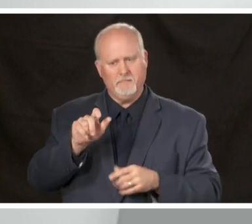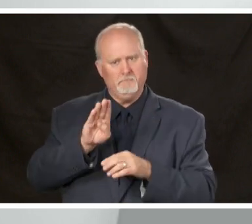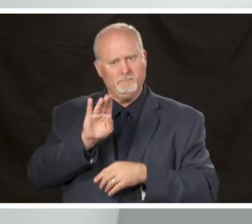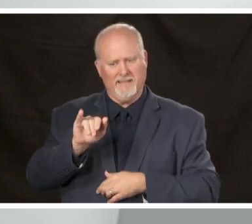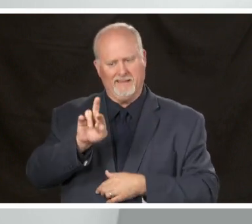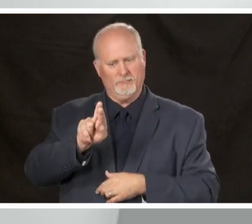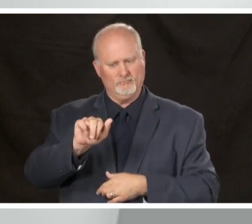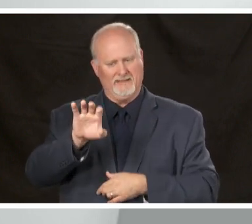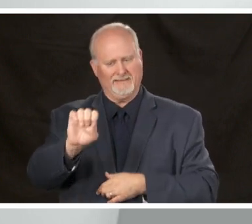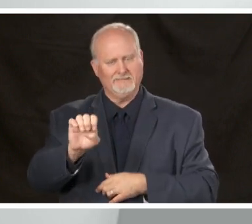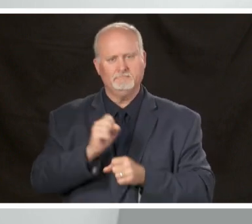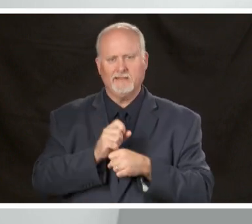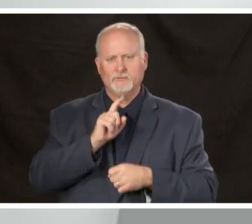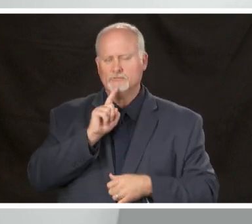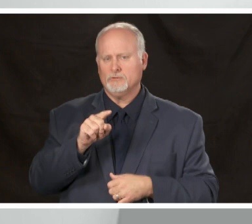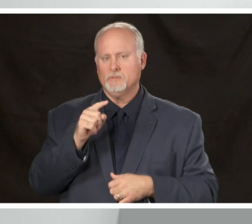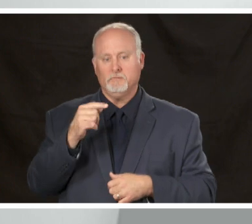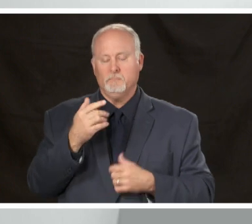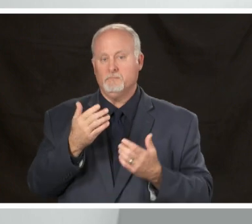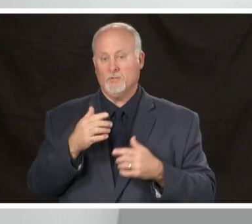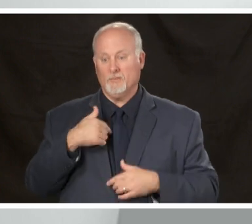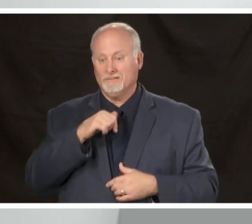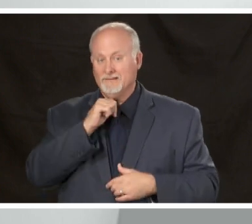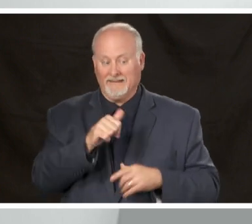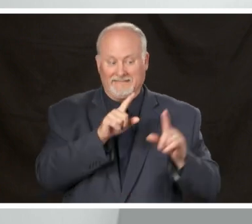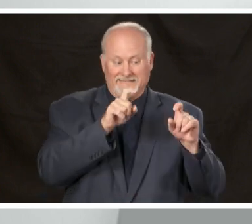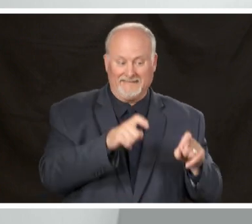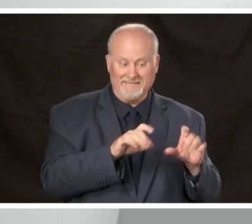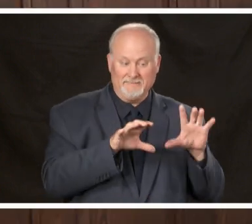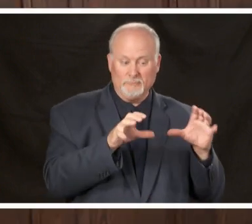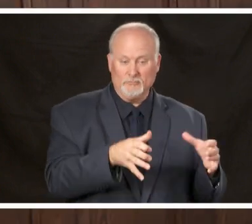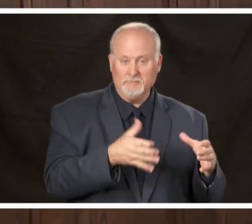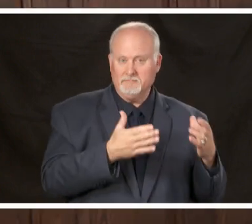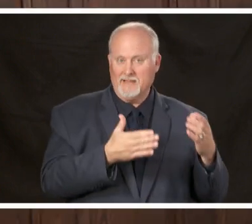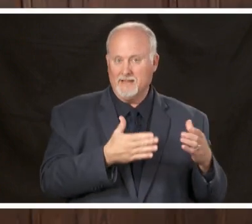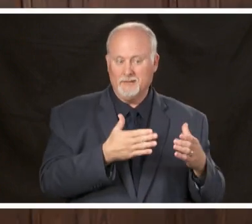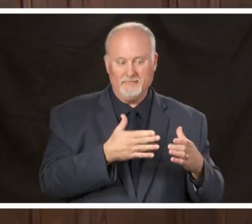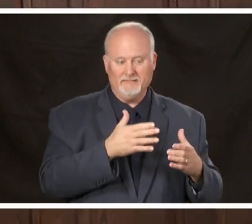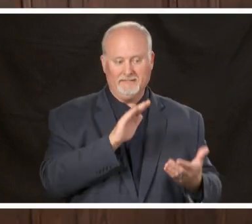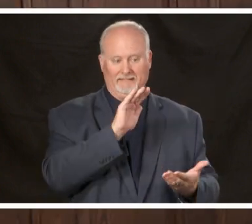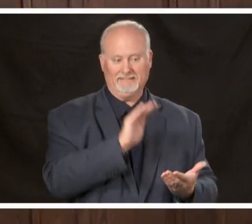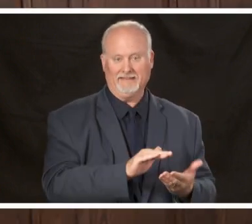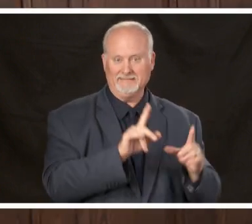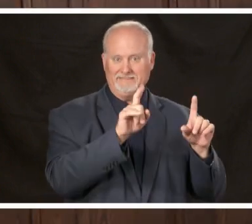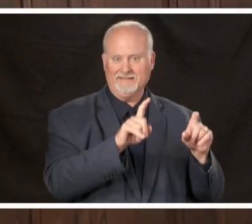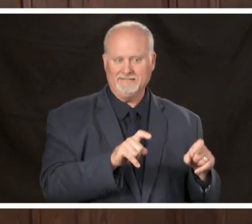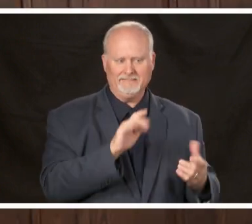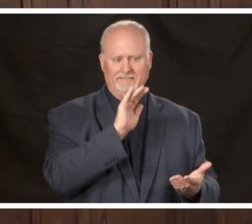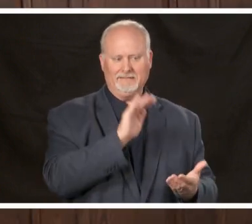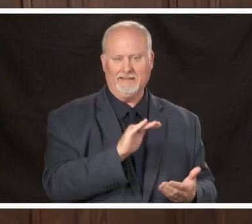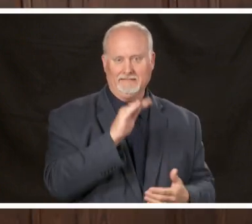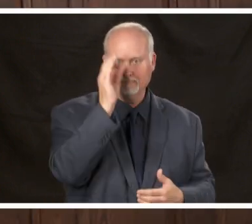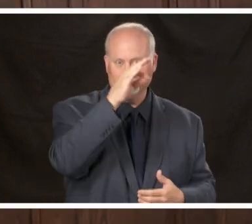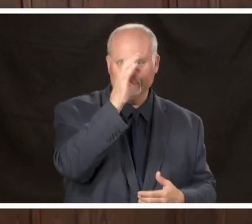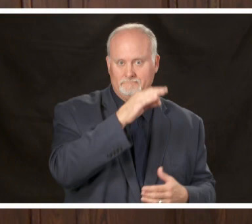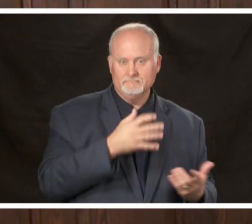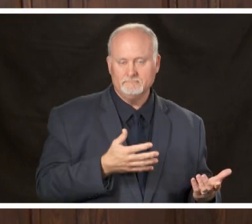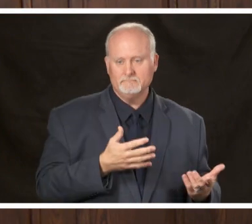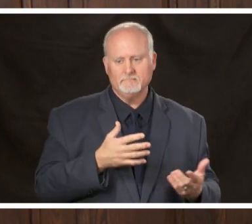that's not just because we're not testing a certain group of people because of course we didn't test any people in a certain race then we would